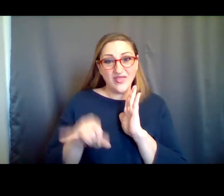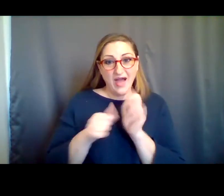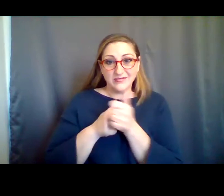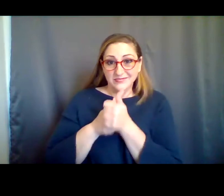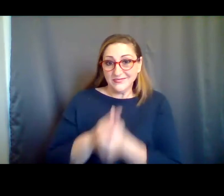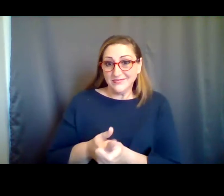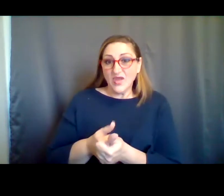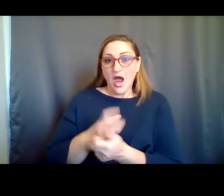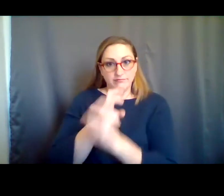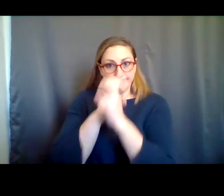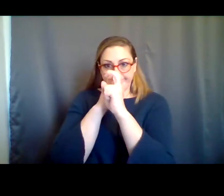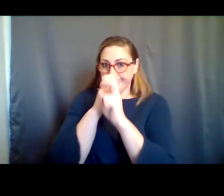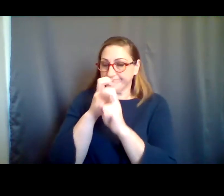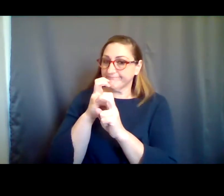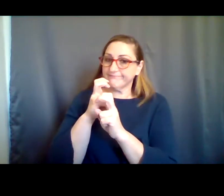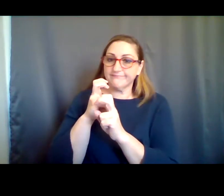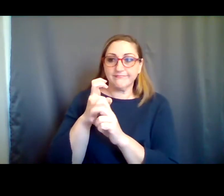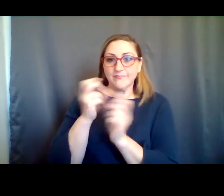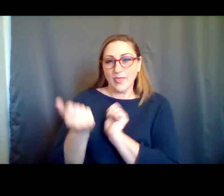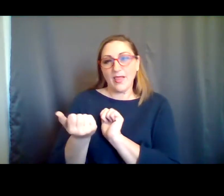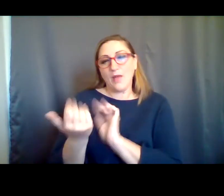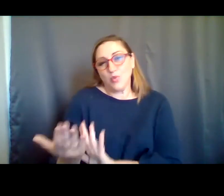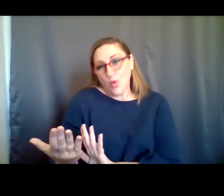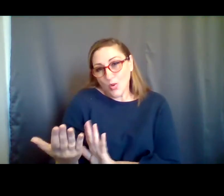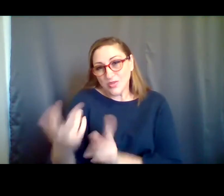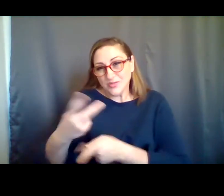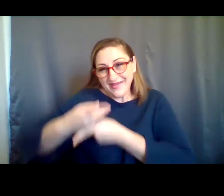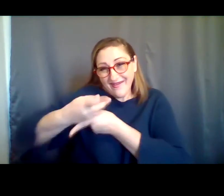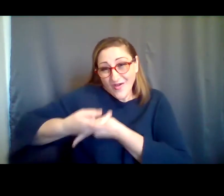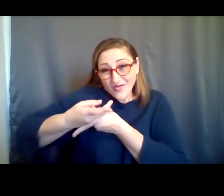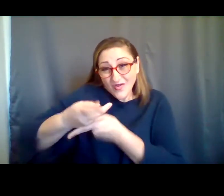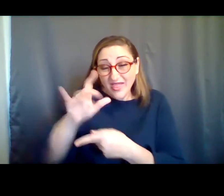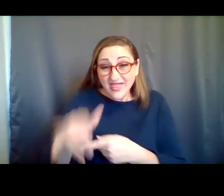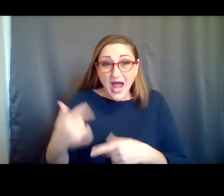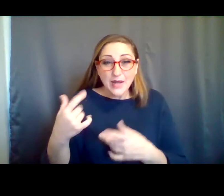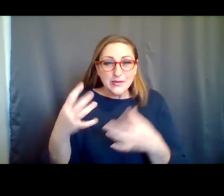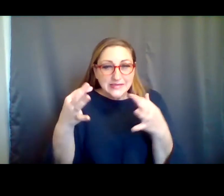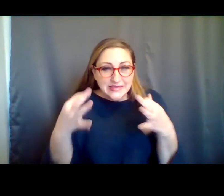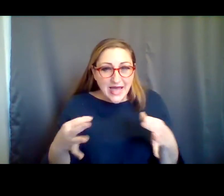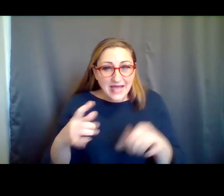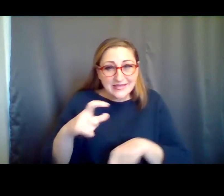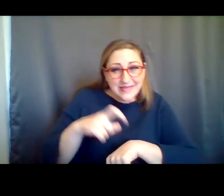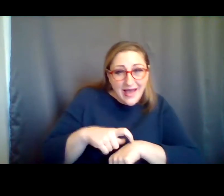with our conservative approach that we've had this whole time, but we just are trying to determine the timing and we want to be thoughtful about it